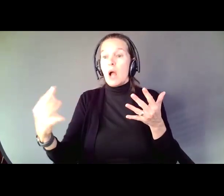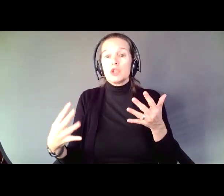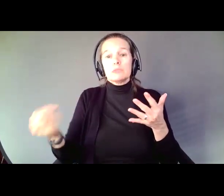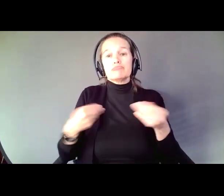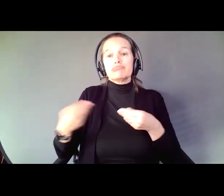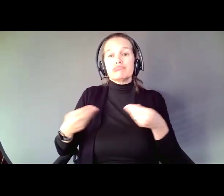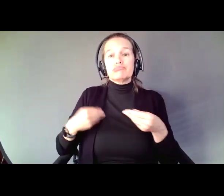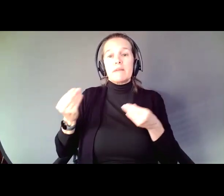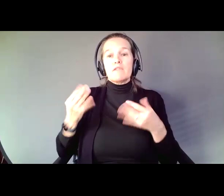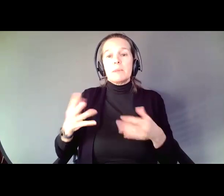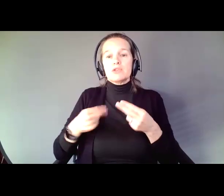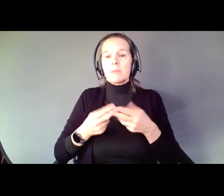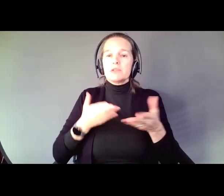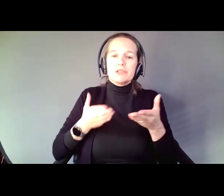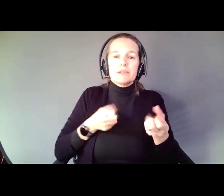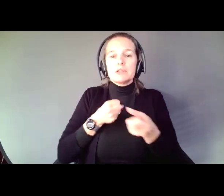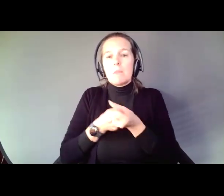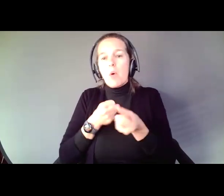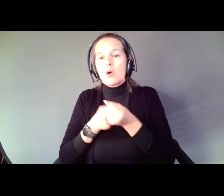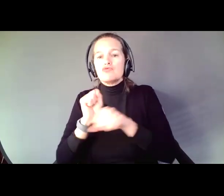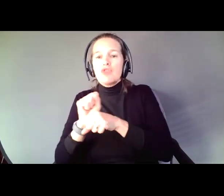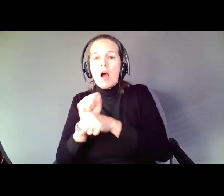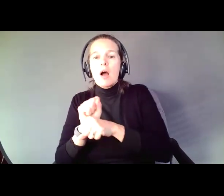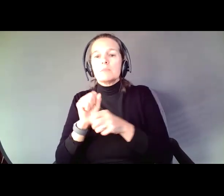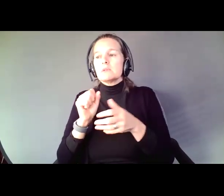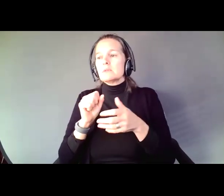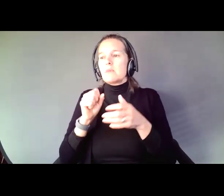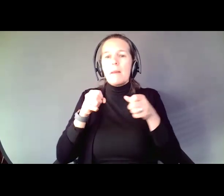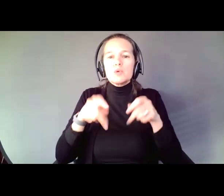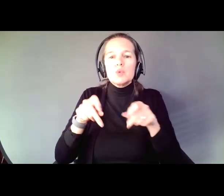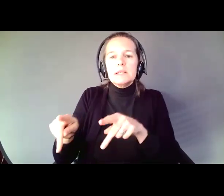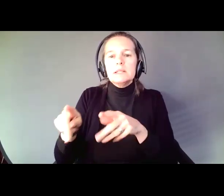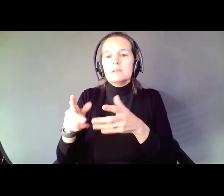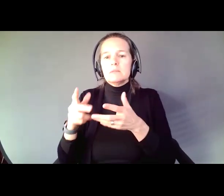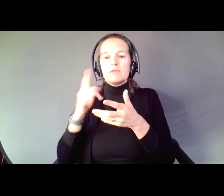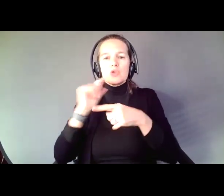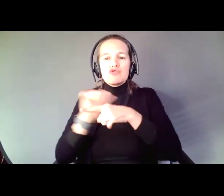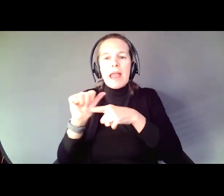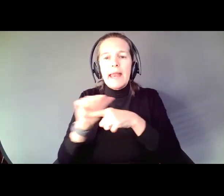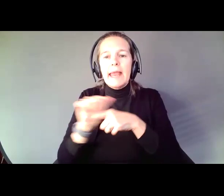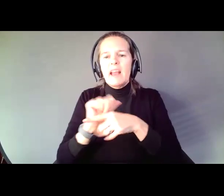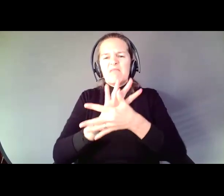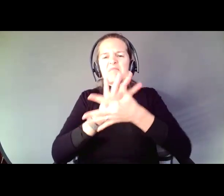supports, jobs and the opportunities to get the training you need so the person